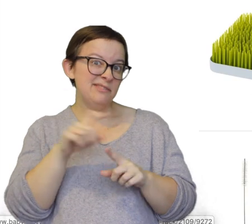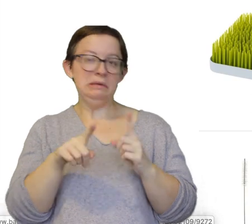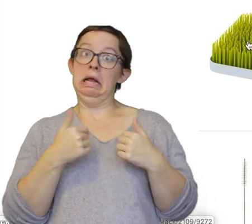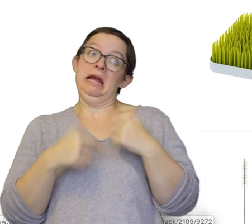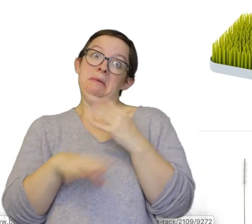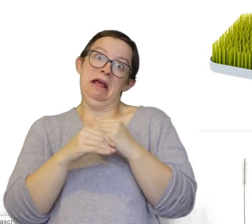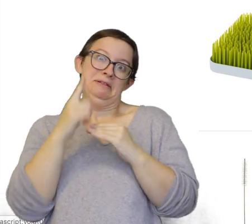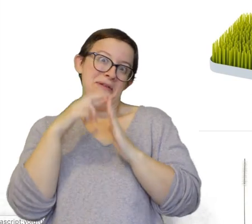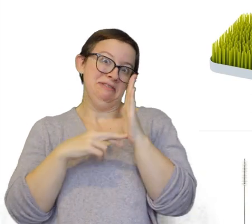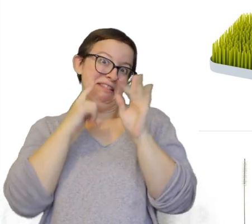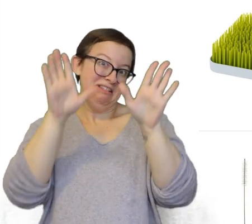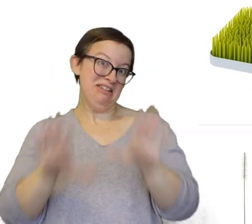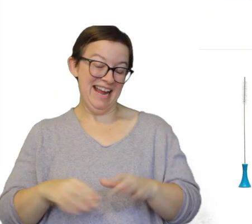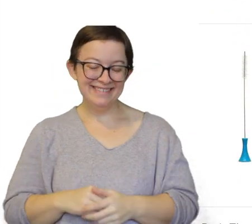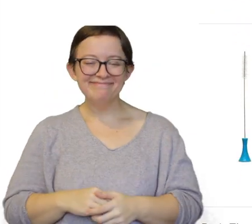But I would add on my registry. I think they're great!